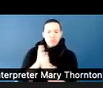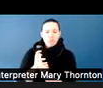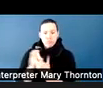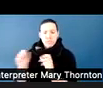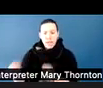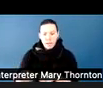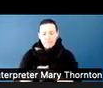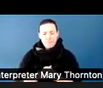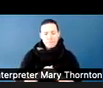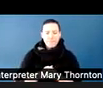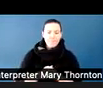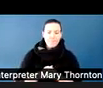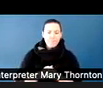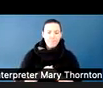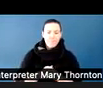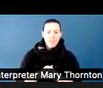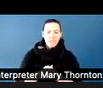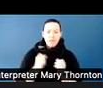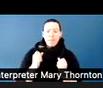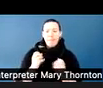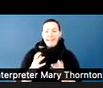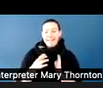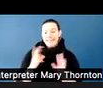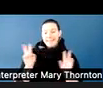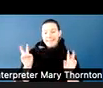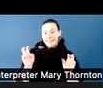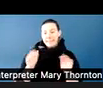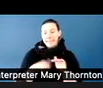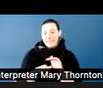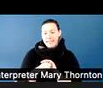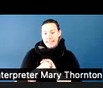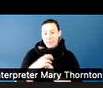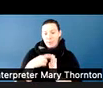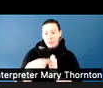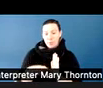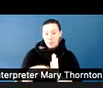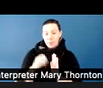we call them sometimes-- hidden rules or hidden expectations in an educational setting.